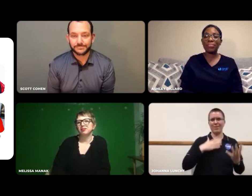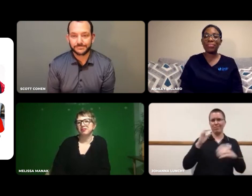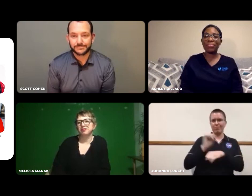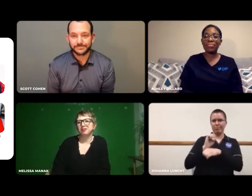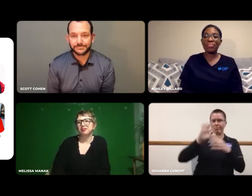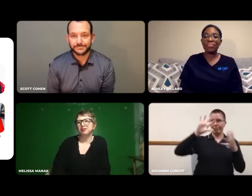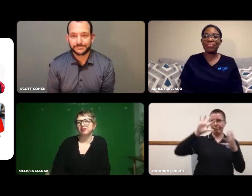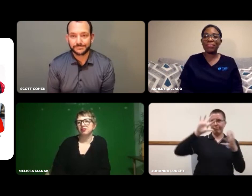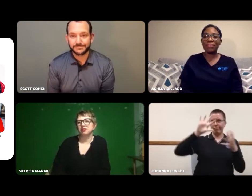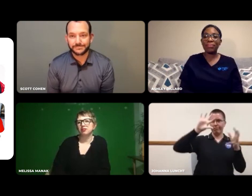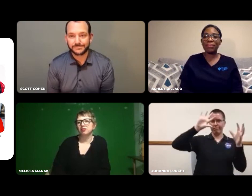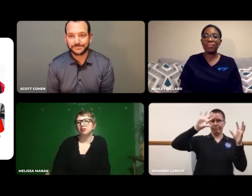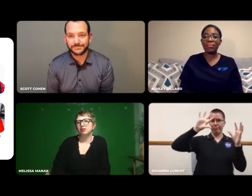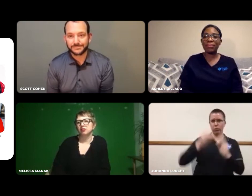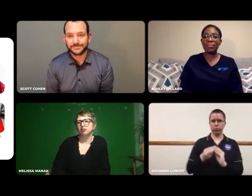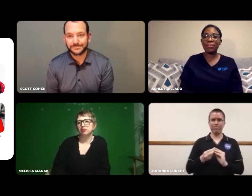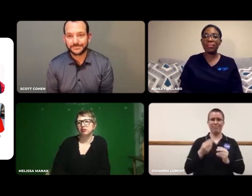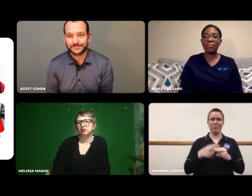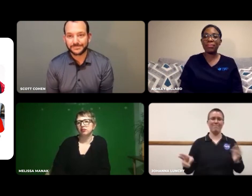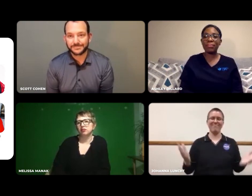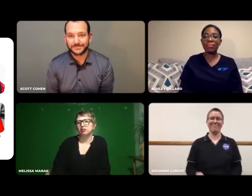That's a short explanation of my job.